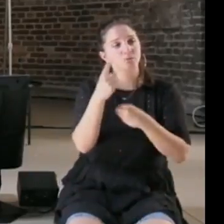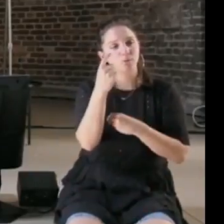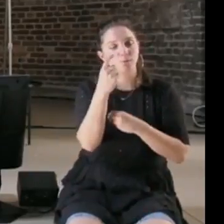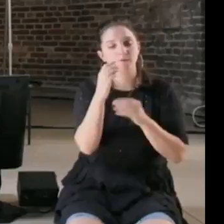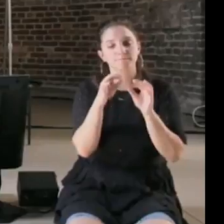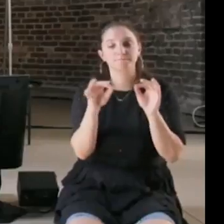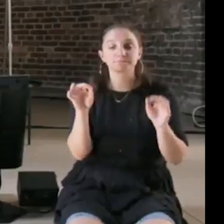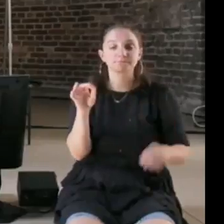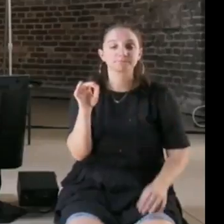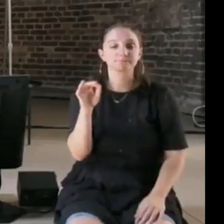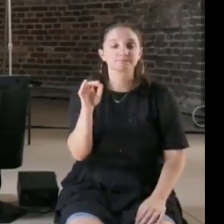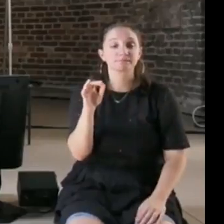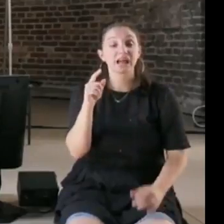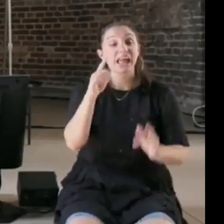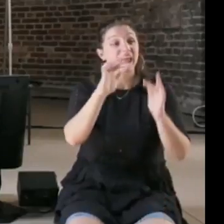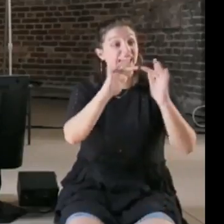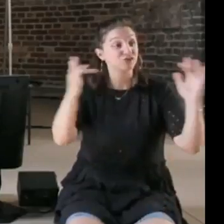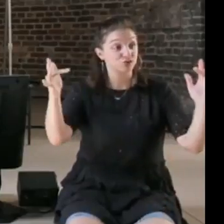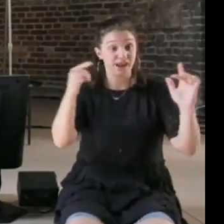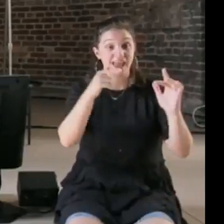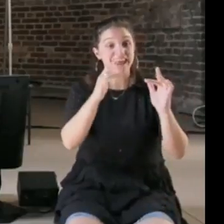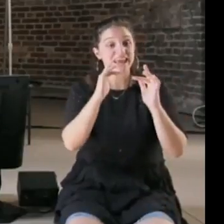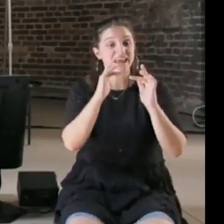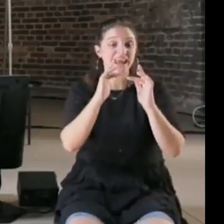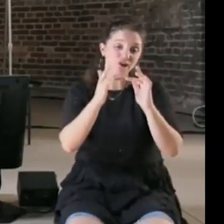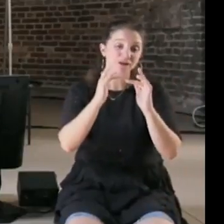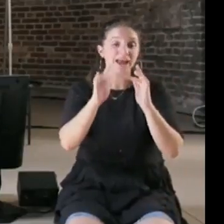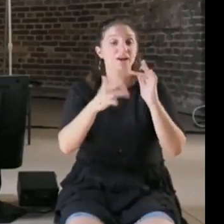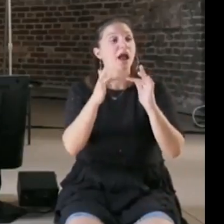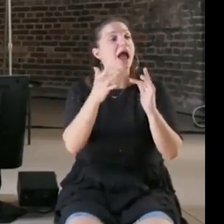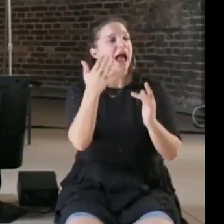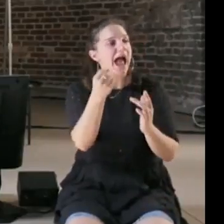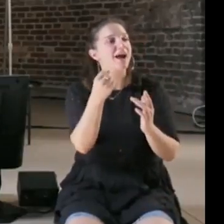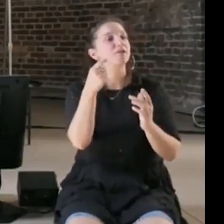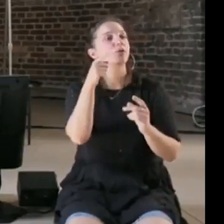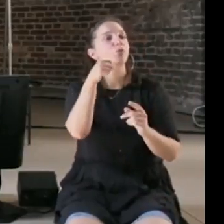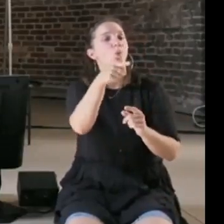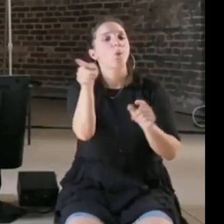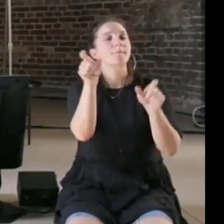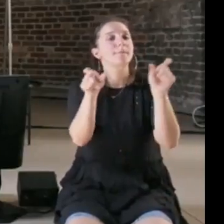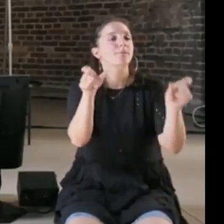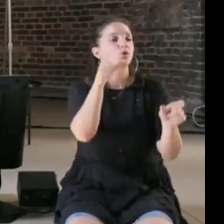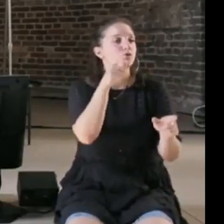access to all the specialists and expert who explain to you how to build an airplane on